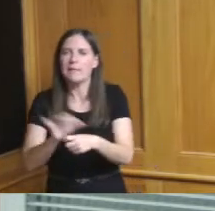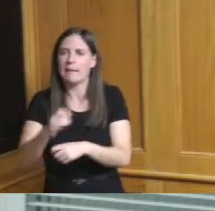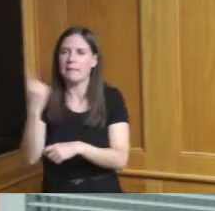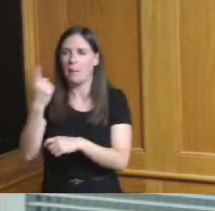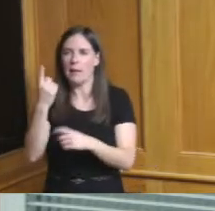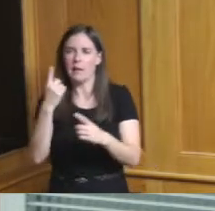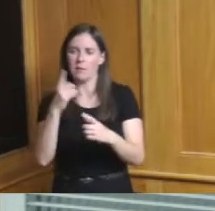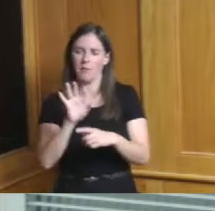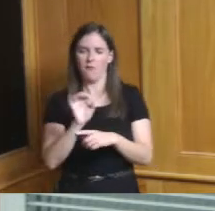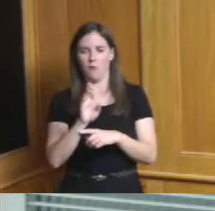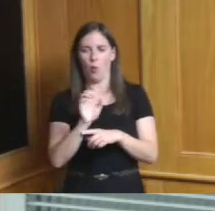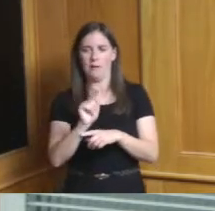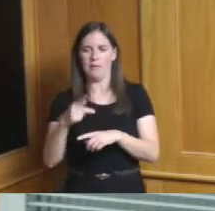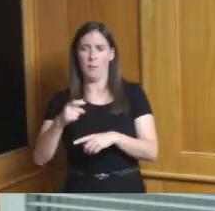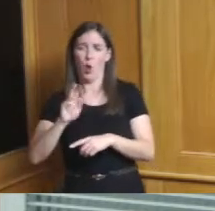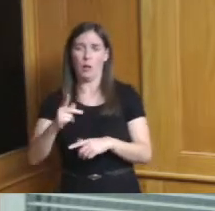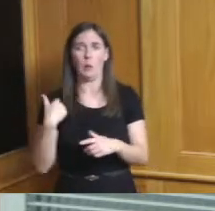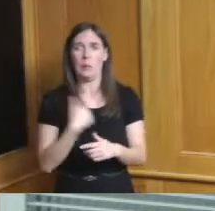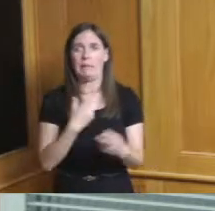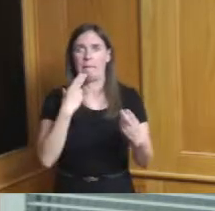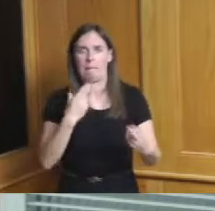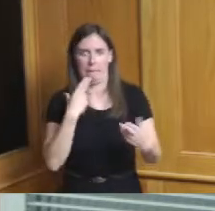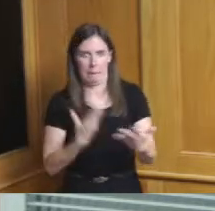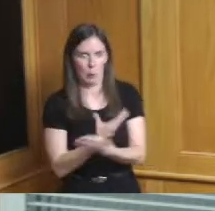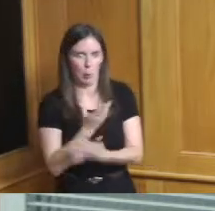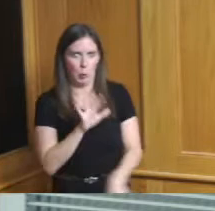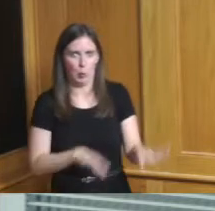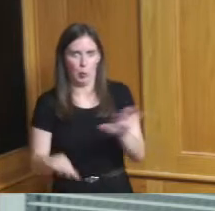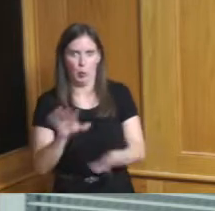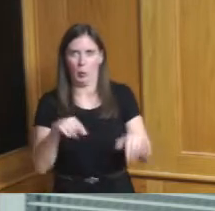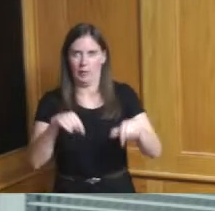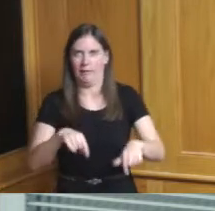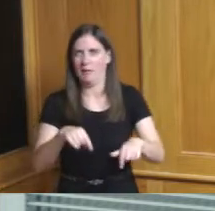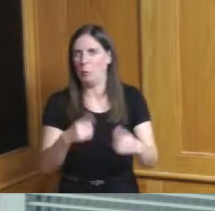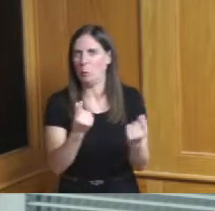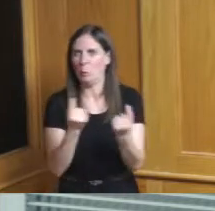we're relatively young as a suburb those some of those challenges are just hitting us now